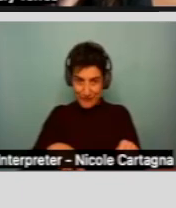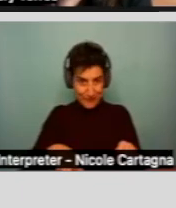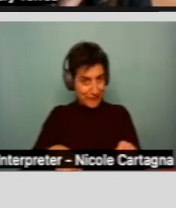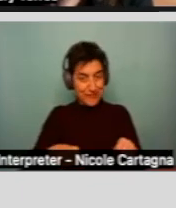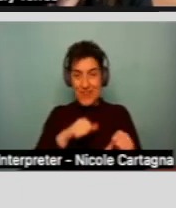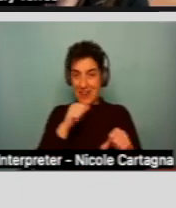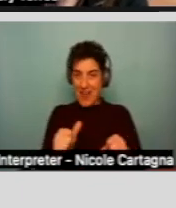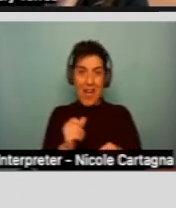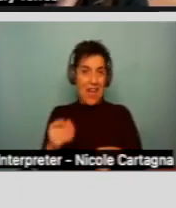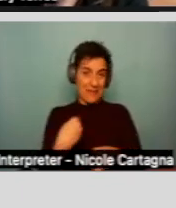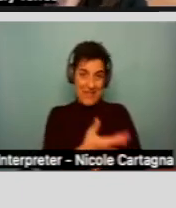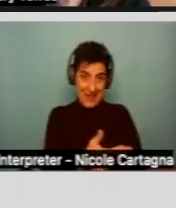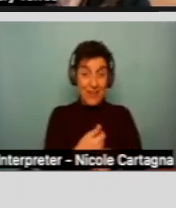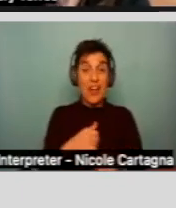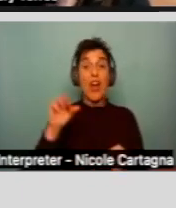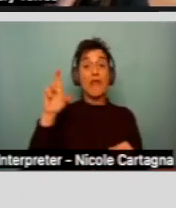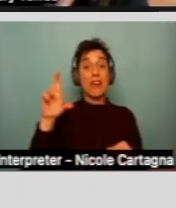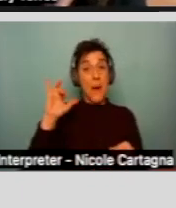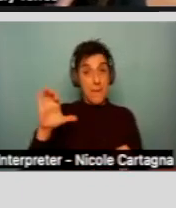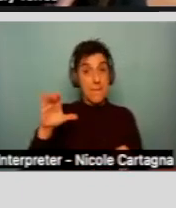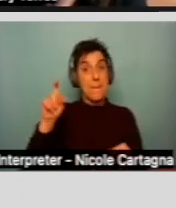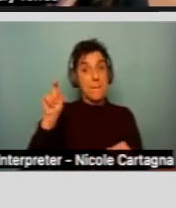regional center must provide you a notice of action.